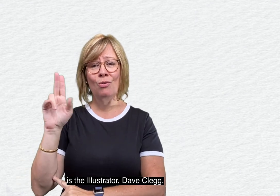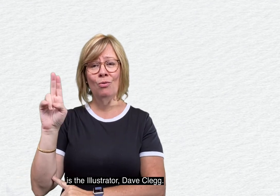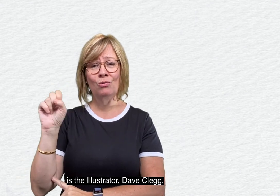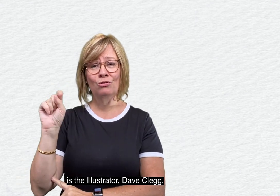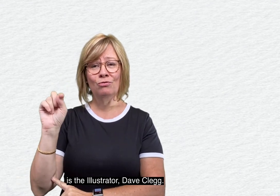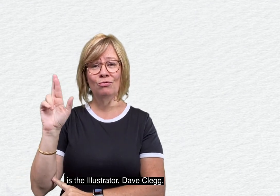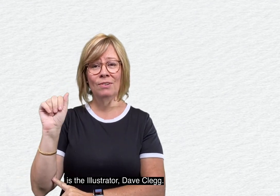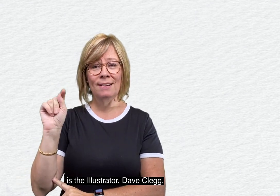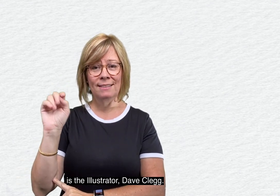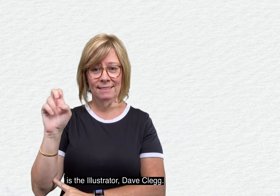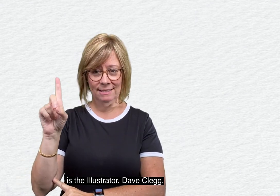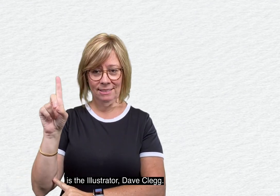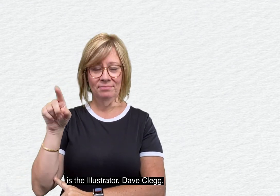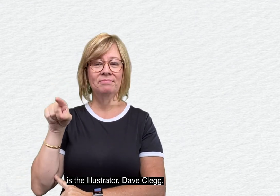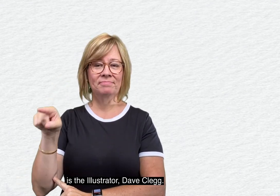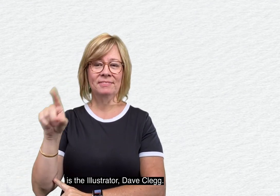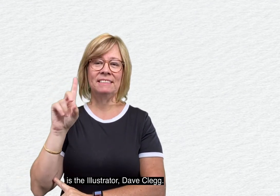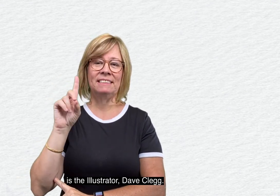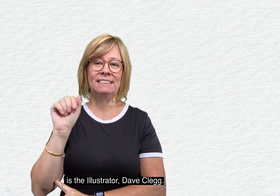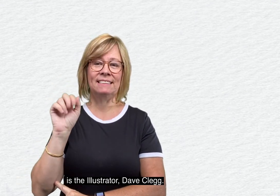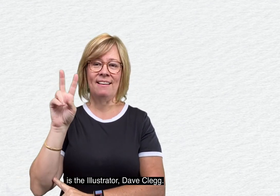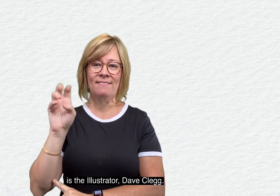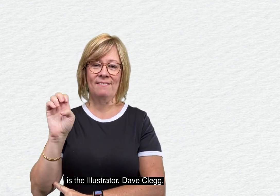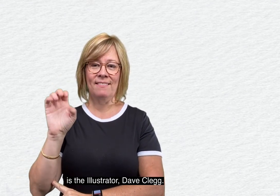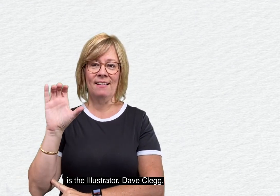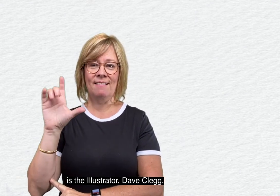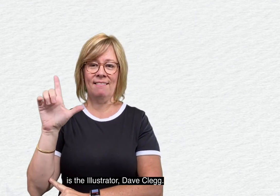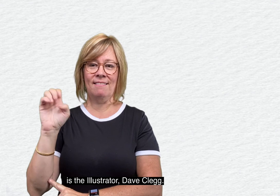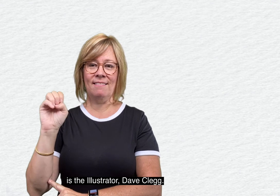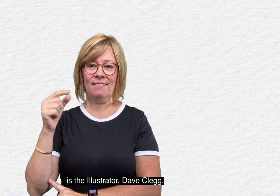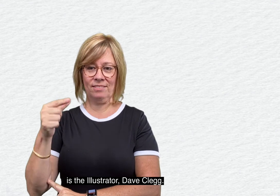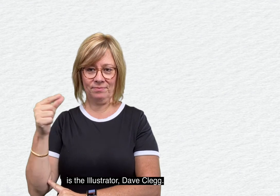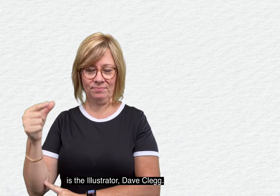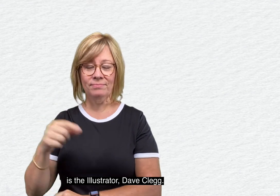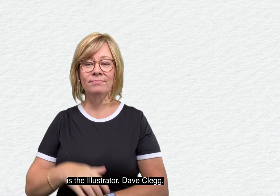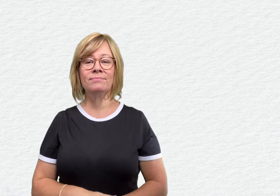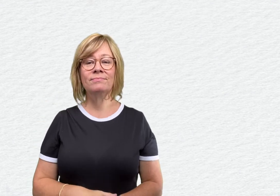illustrator Dave Clegg.